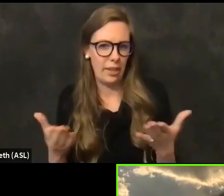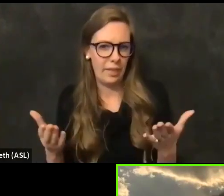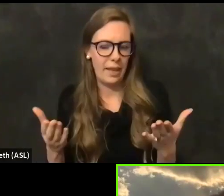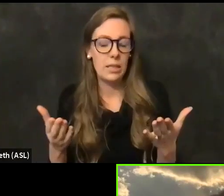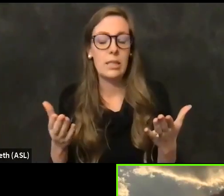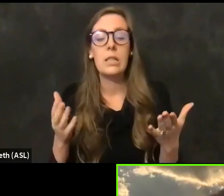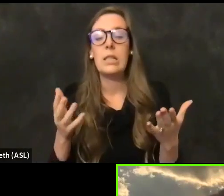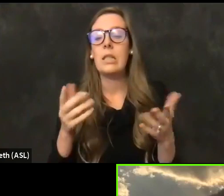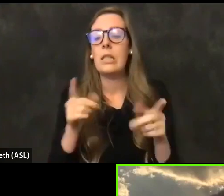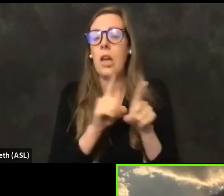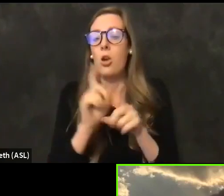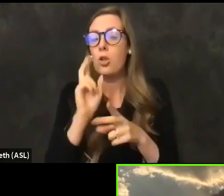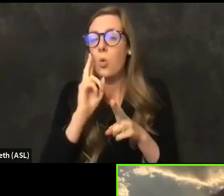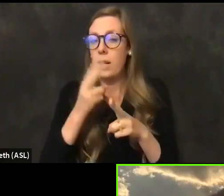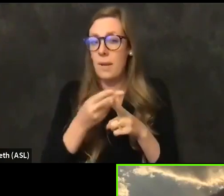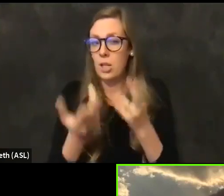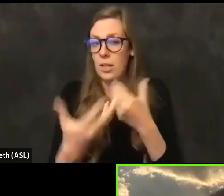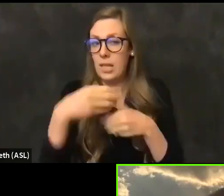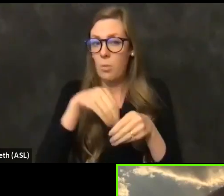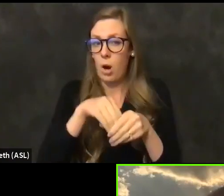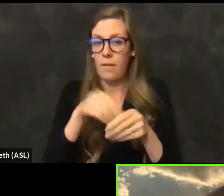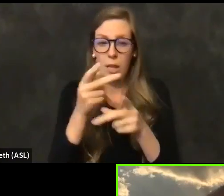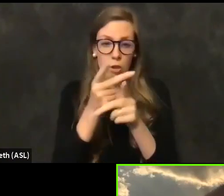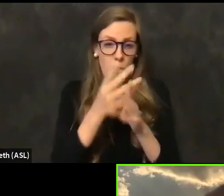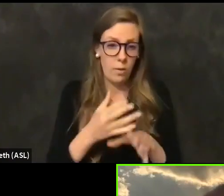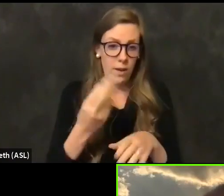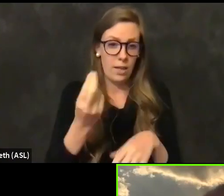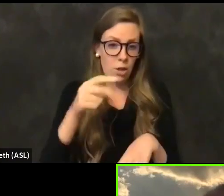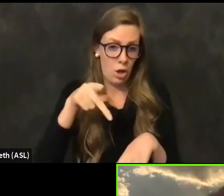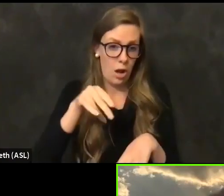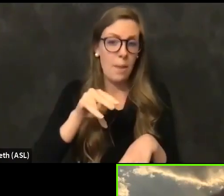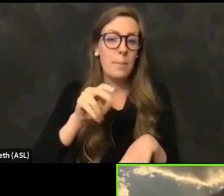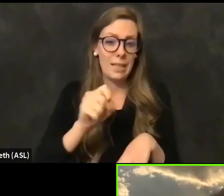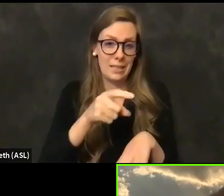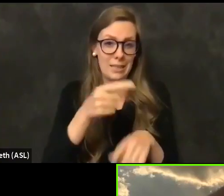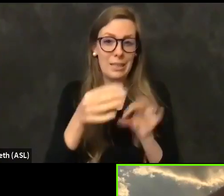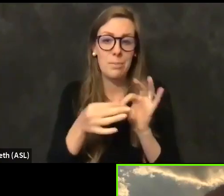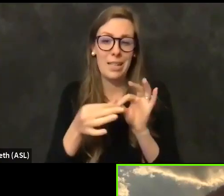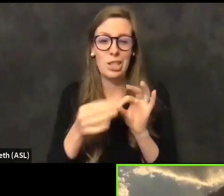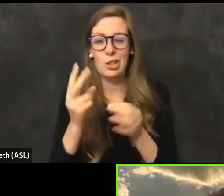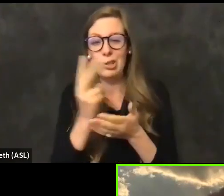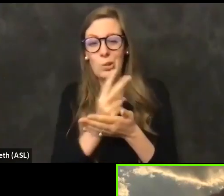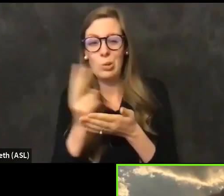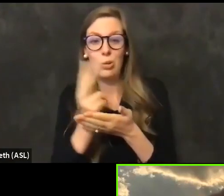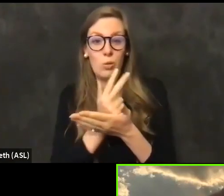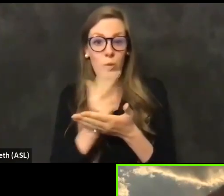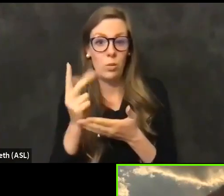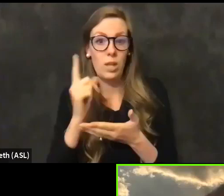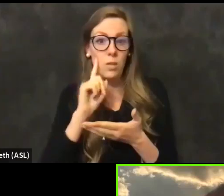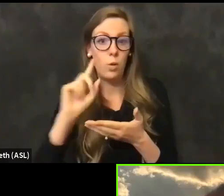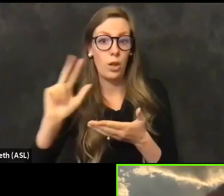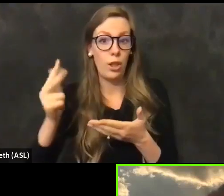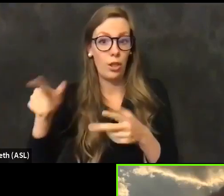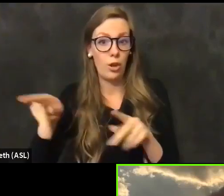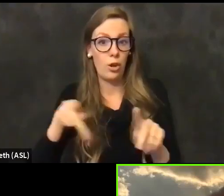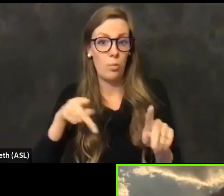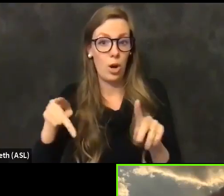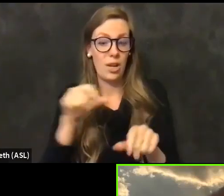mention as a part of that, Supervisor Hopkins, is that we anticipate it'll take two to three weeks for the third party administrator to really take hold.